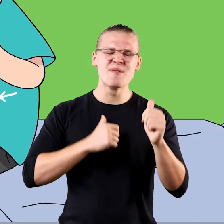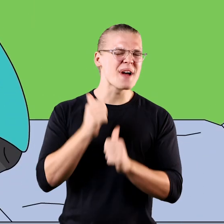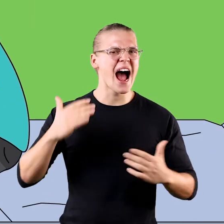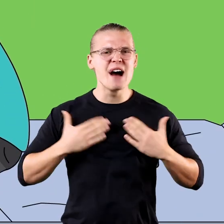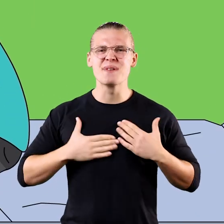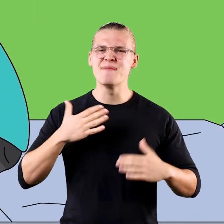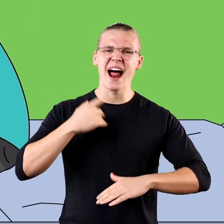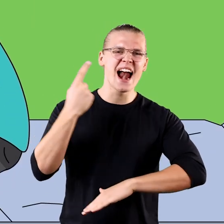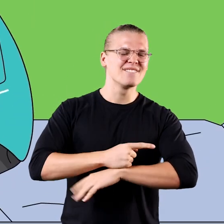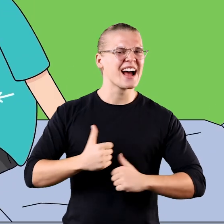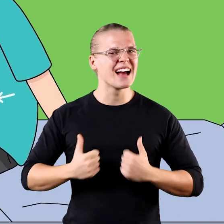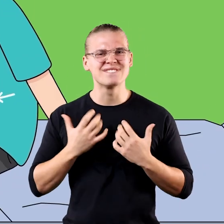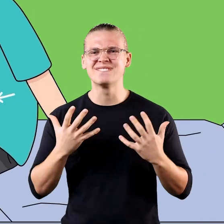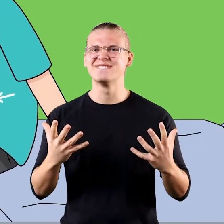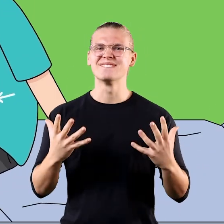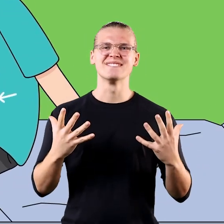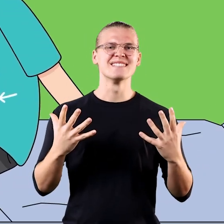This is the happiest day of my life!